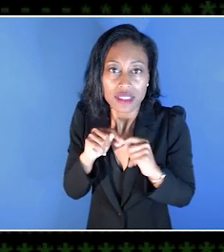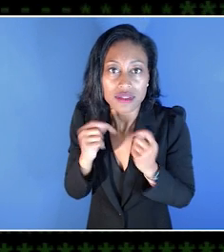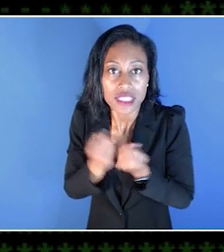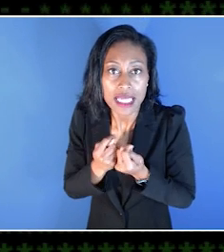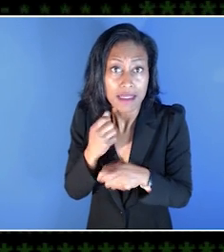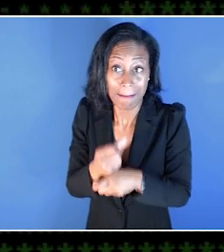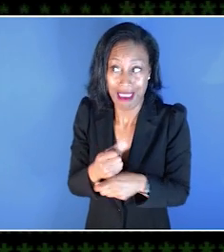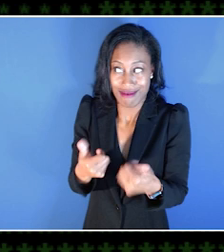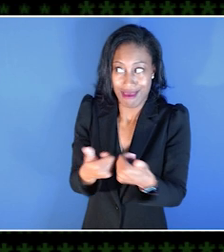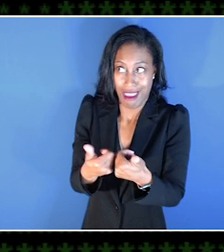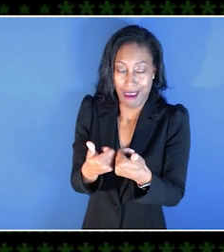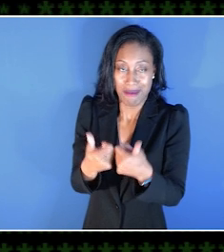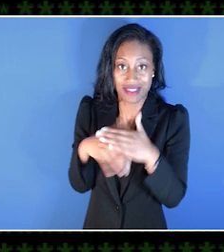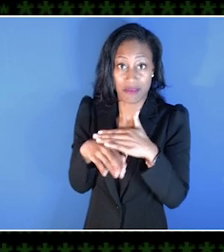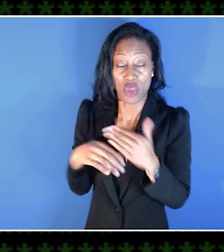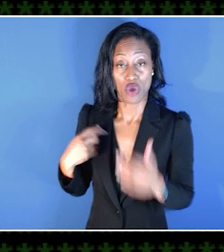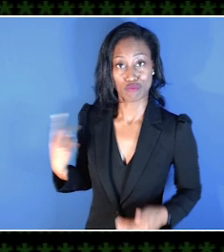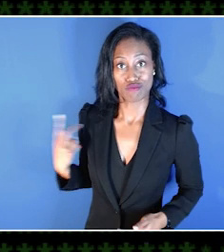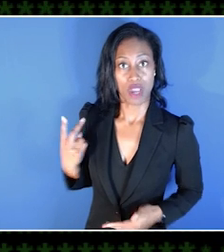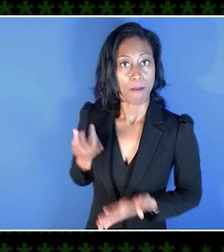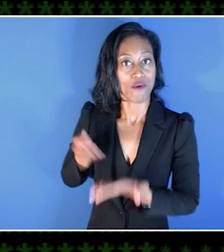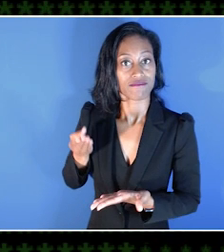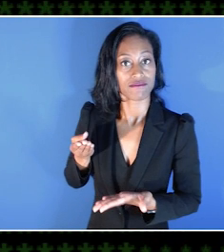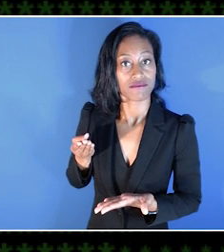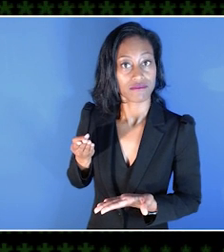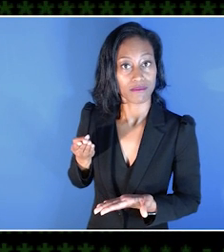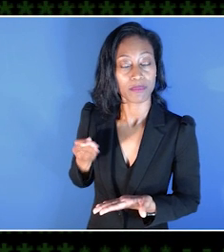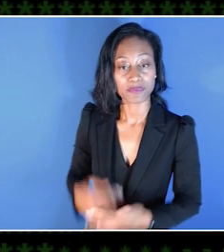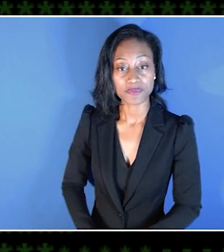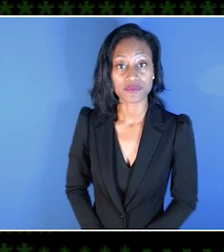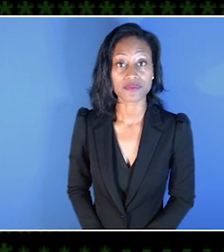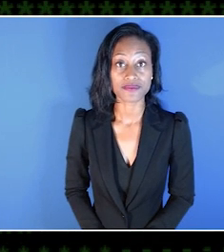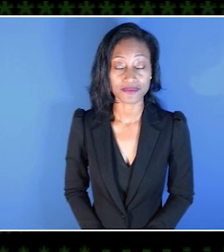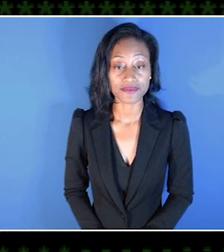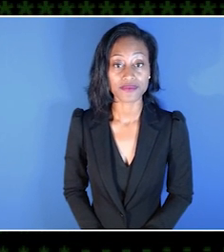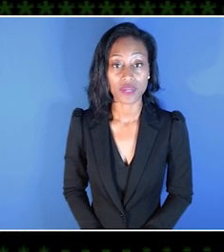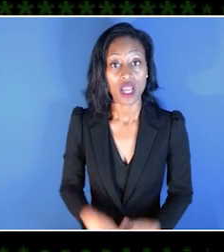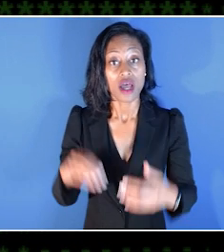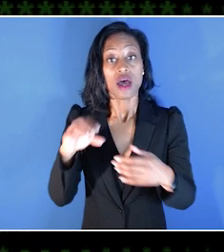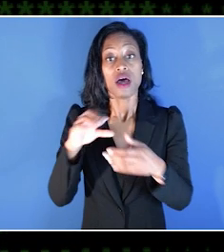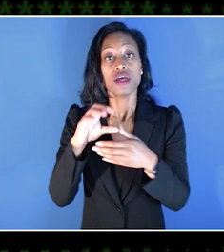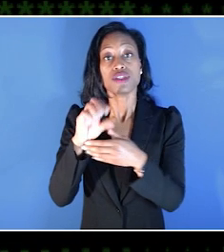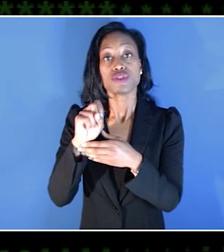to make a game accessible, and I think we are proof of that. Stories of Blossom,